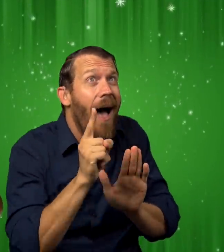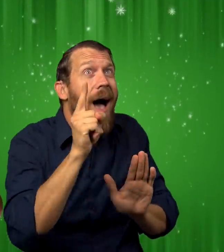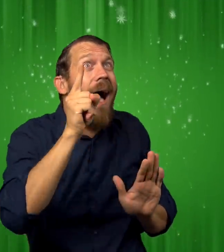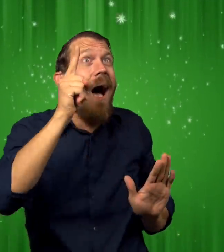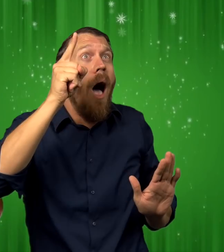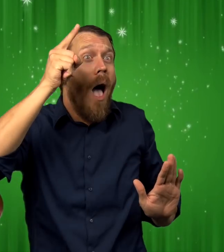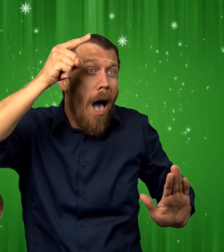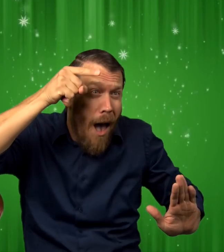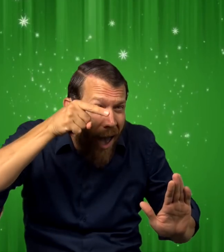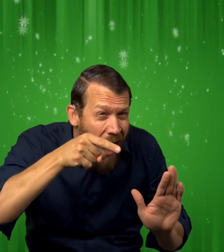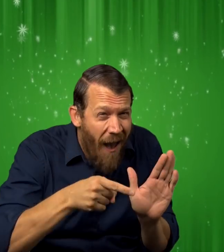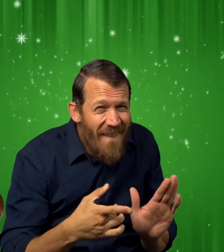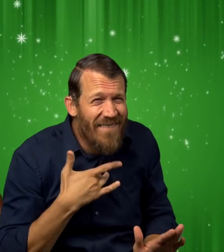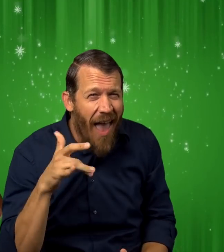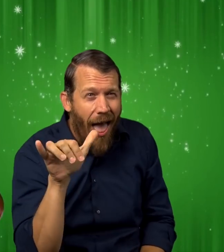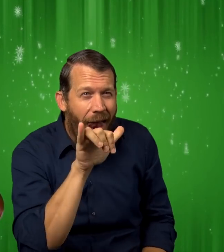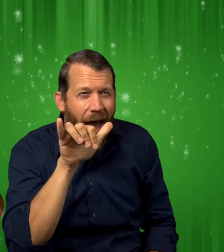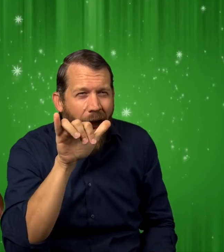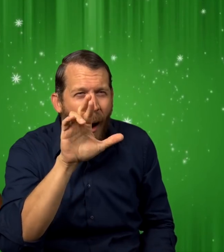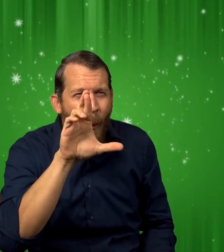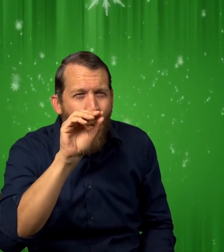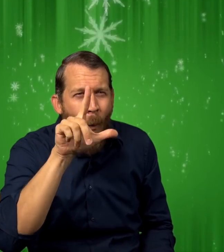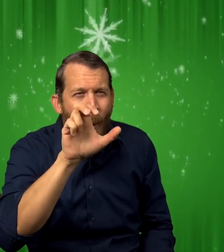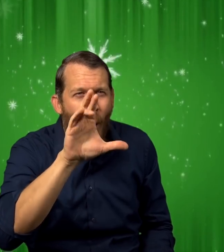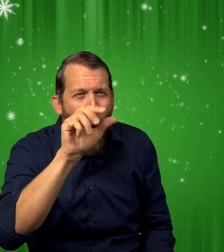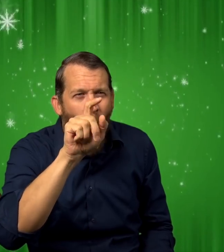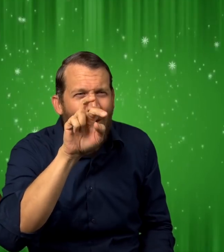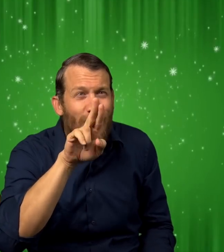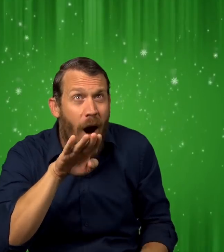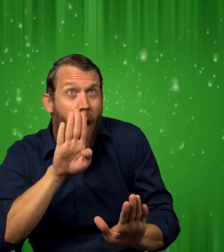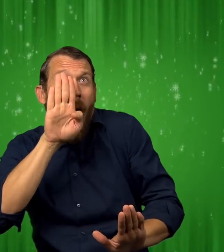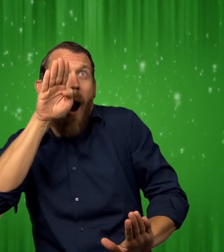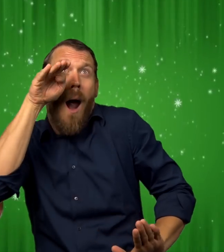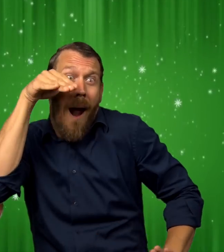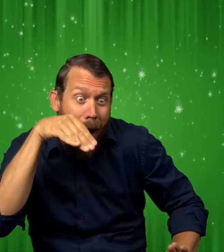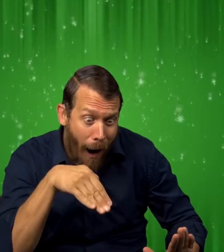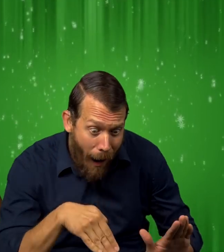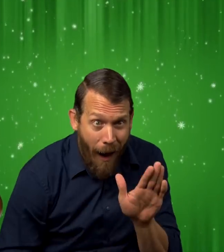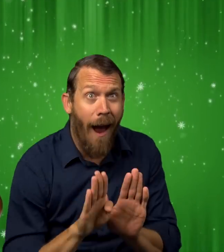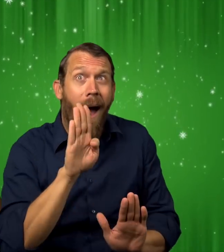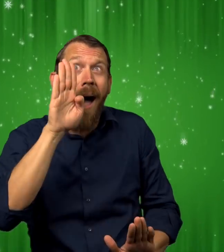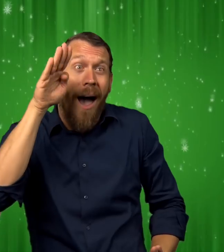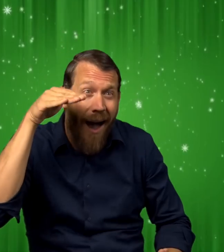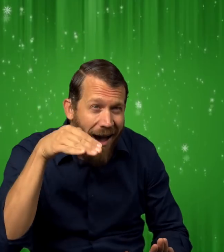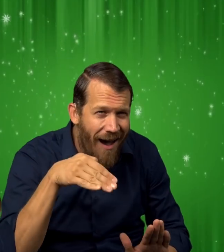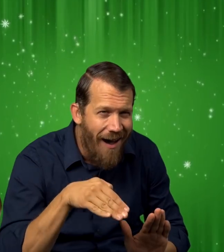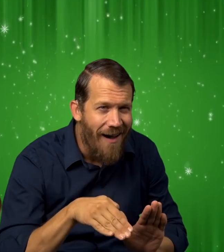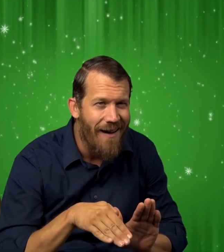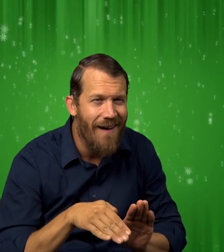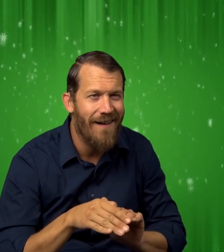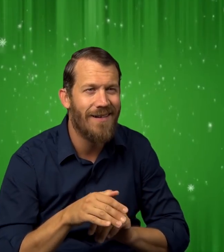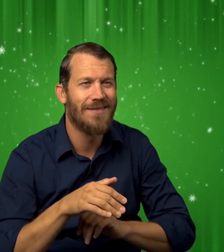and through valleys like a car on a rollercoaster.